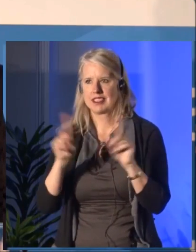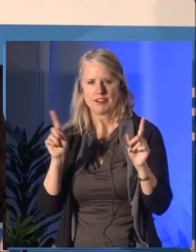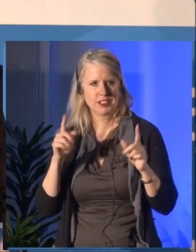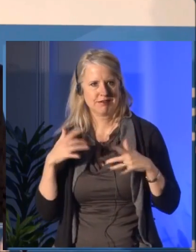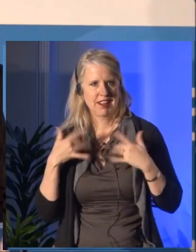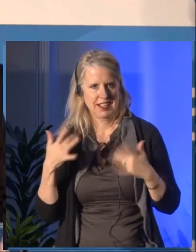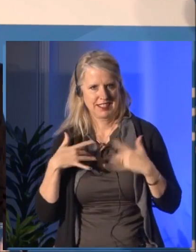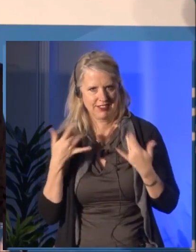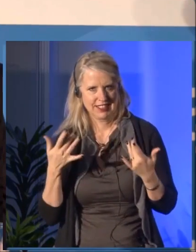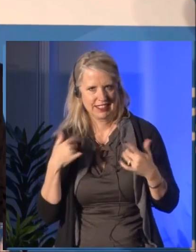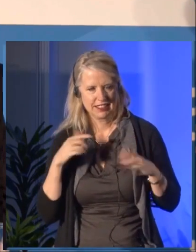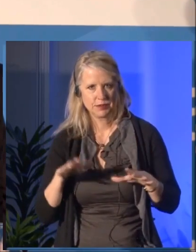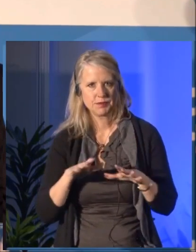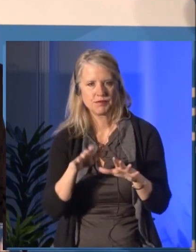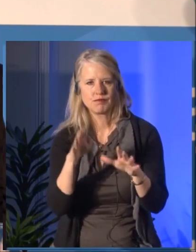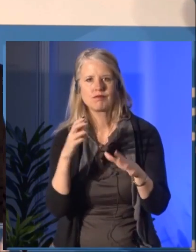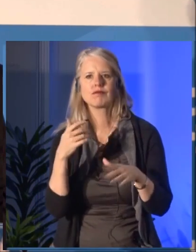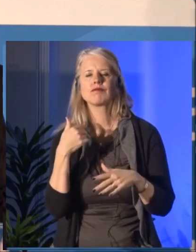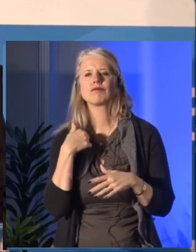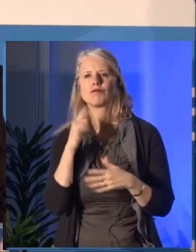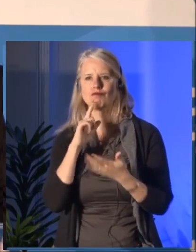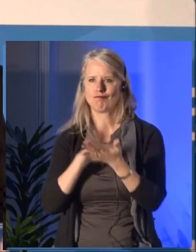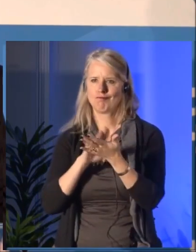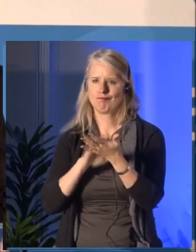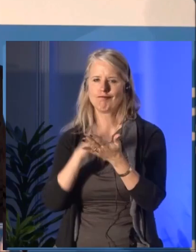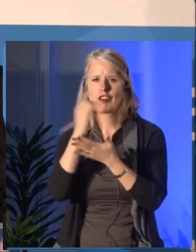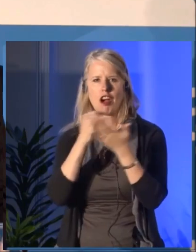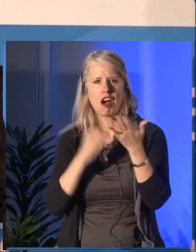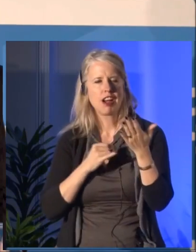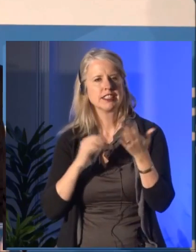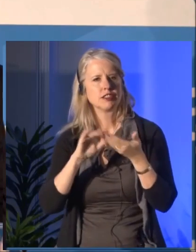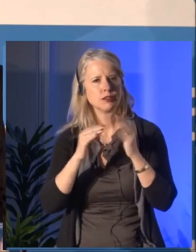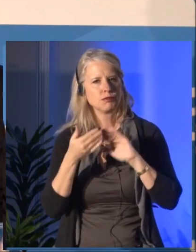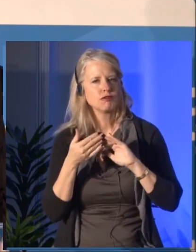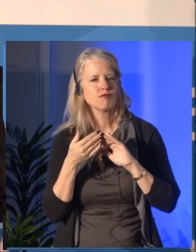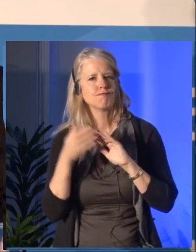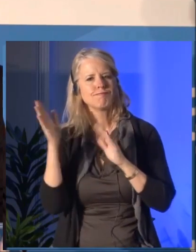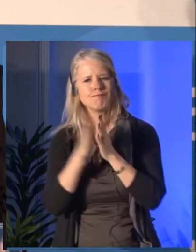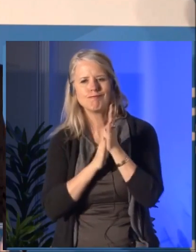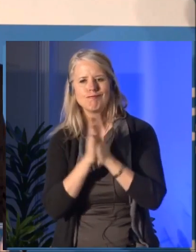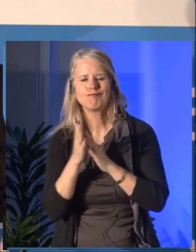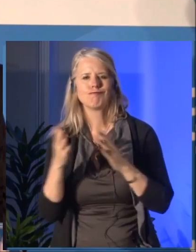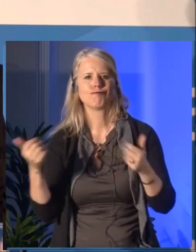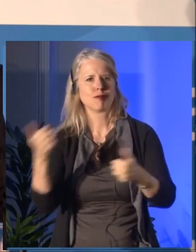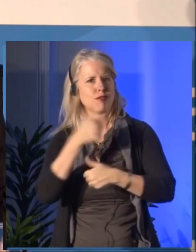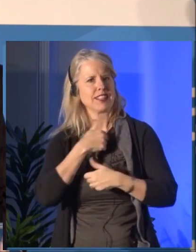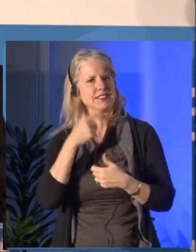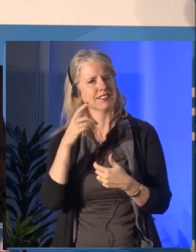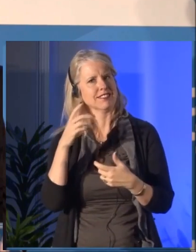I'll close in mentioning the Jeux de la Francophonie. The Council worked with the Department